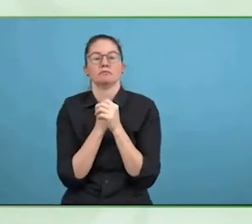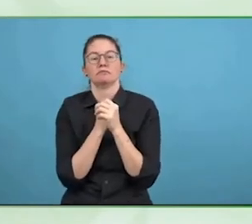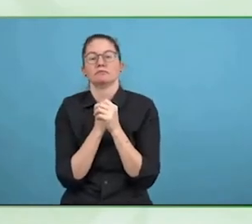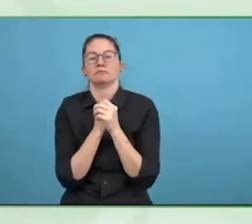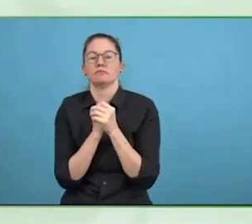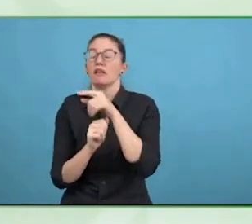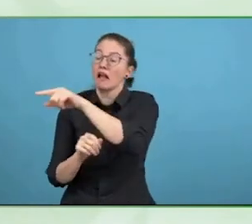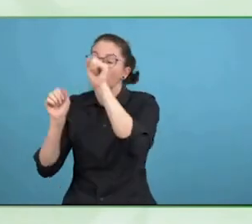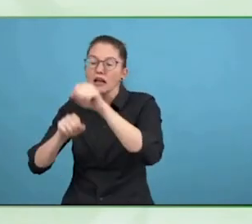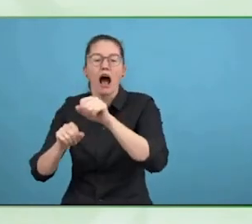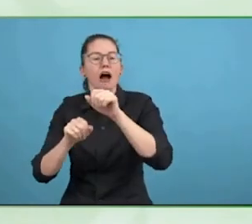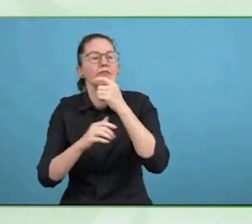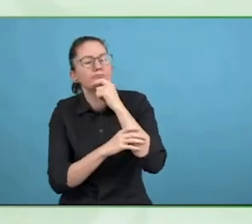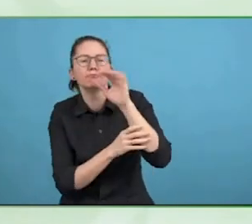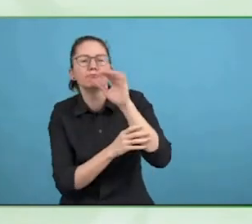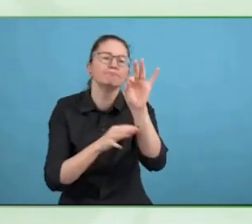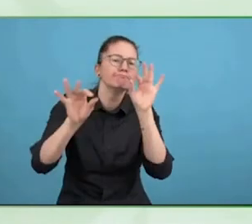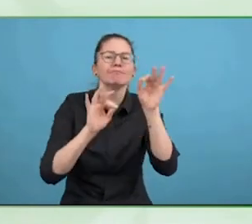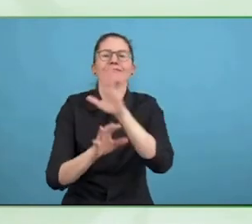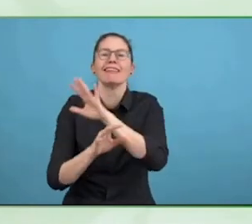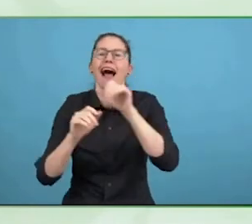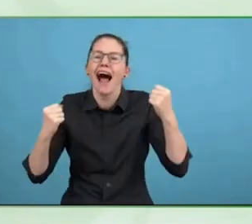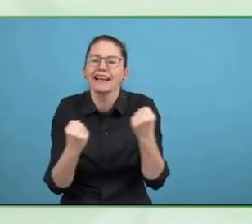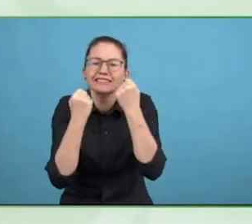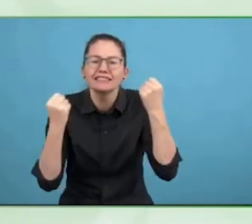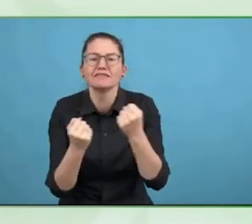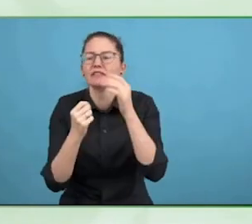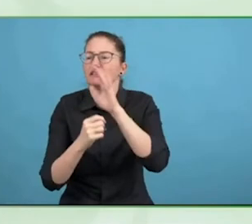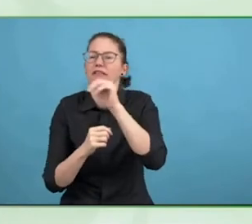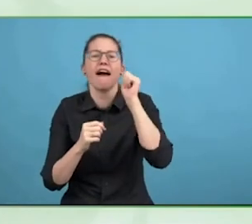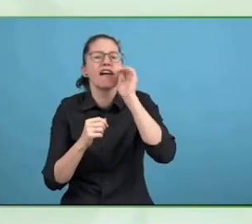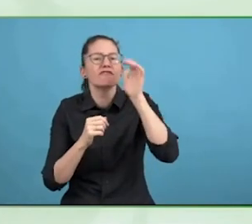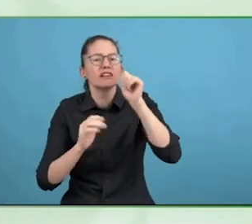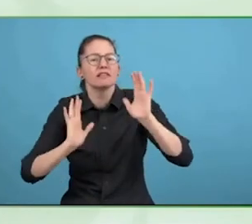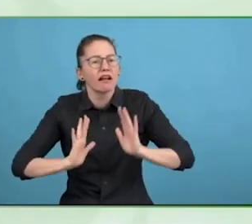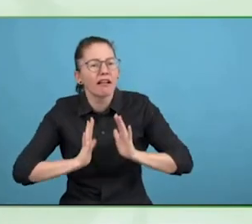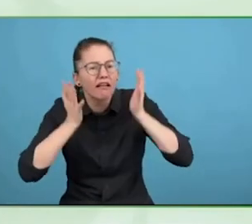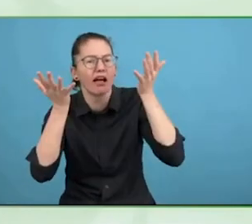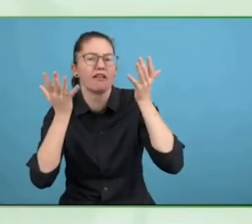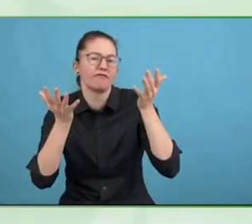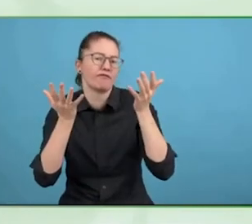life, to organise support around yourself in the way you want to be. Exactly.